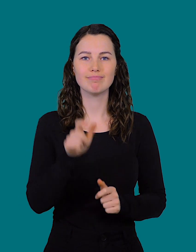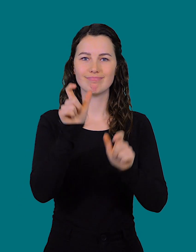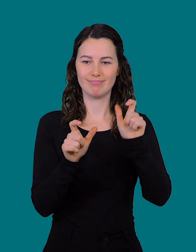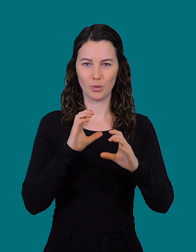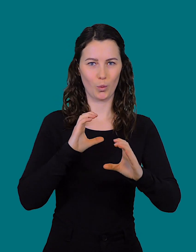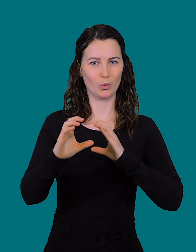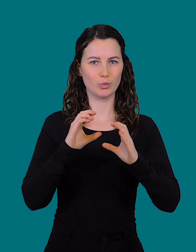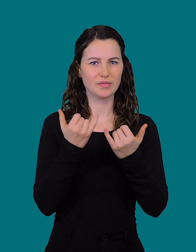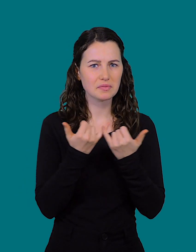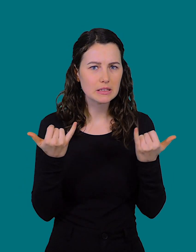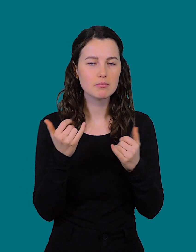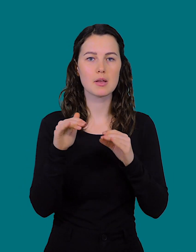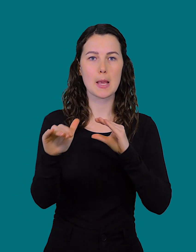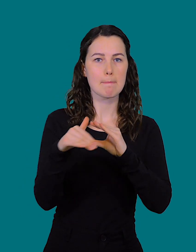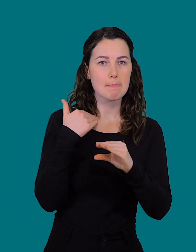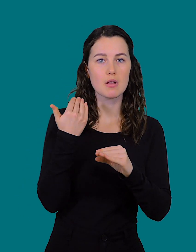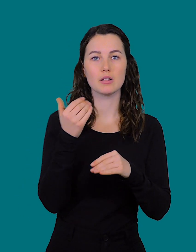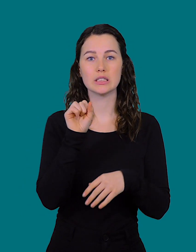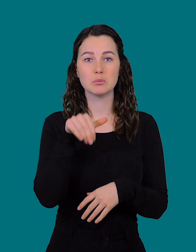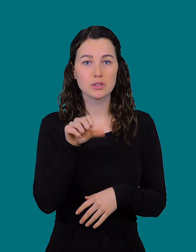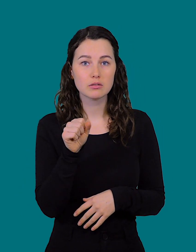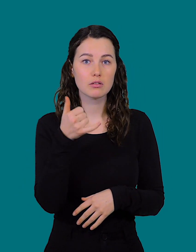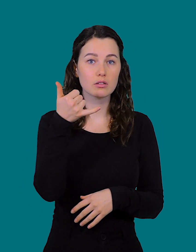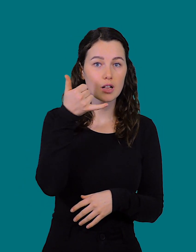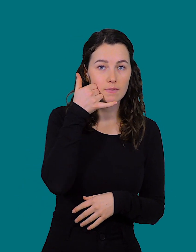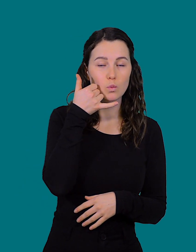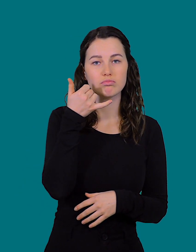I communicate with people via e-mail, SMS or phone